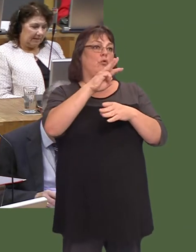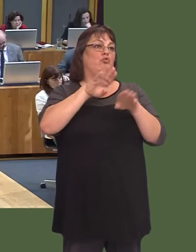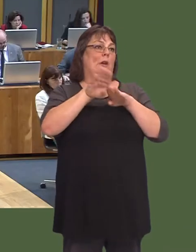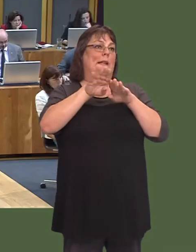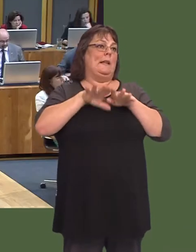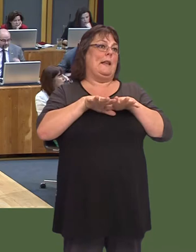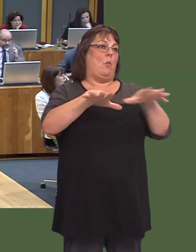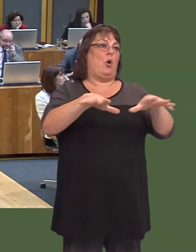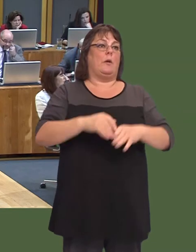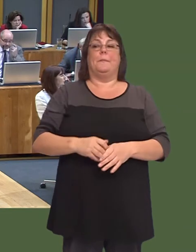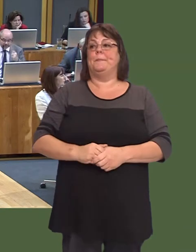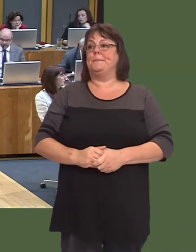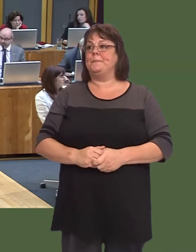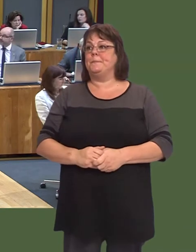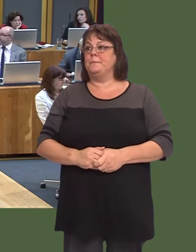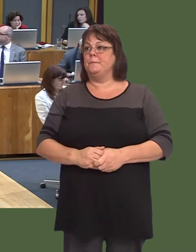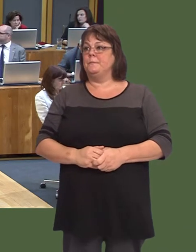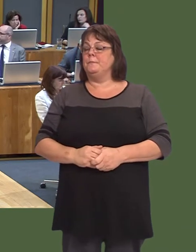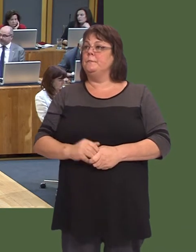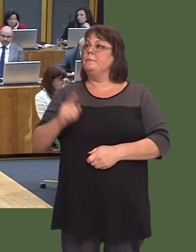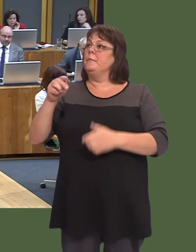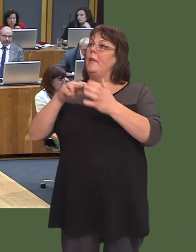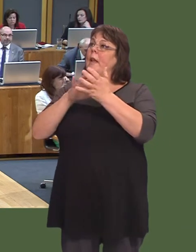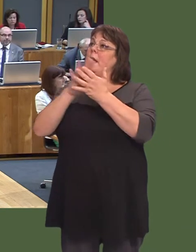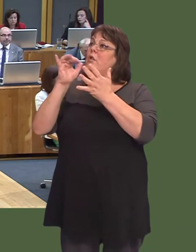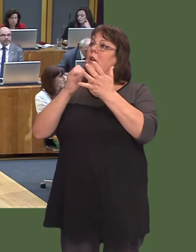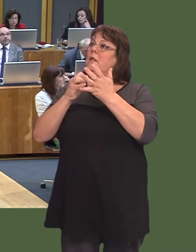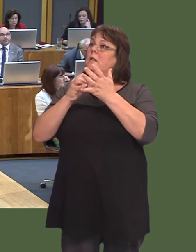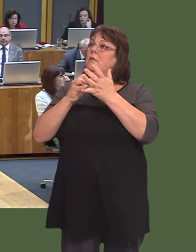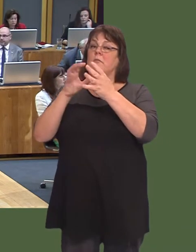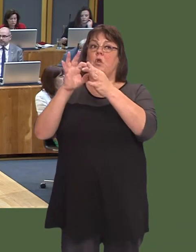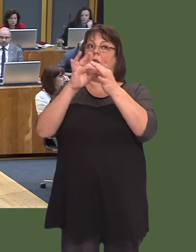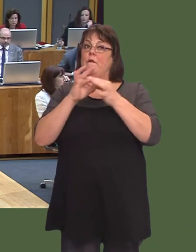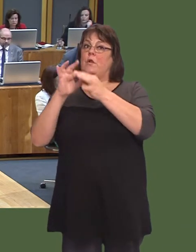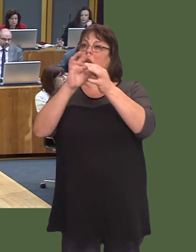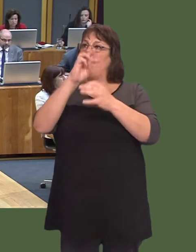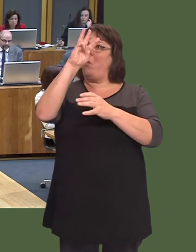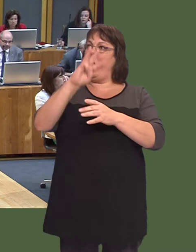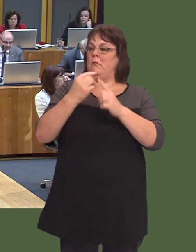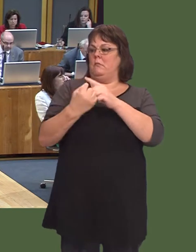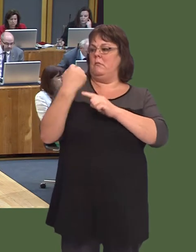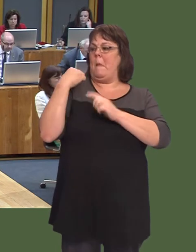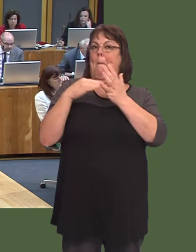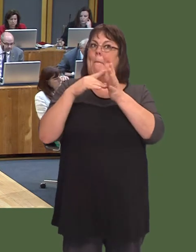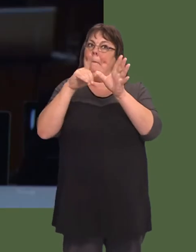eang. Sian Gwenllian: Yn Ùl ffigurau a gyhoeddwyd gan Gonffederasiwn GIG Cymru ym mis Mai eleni,